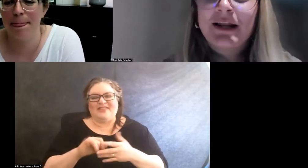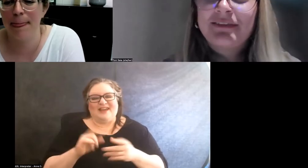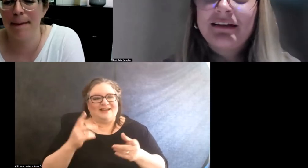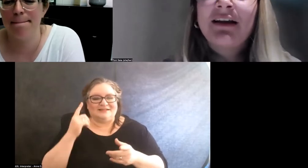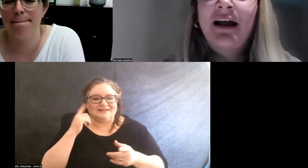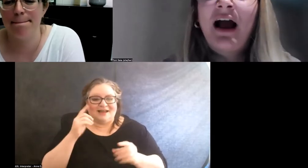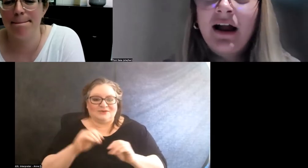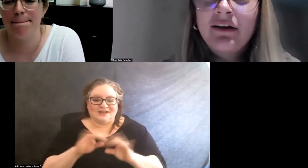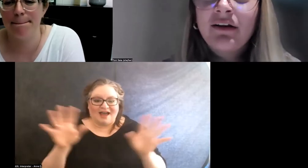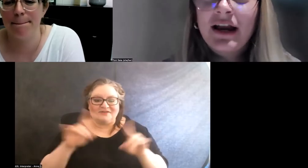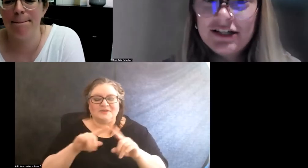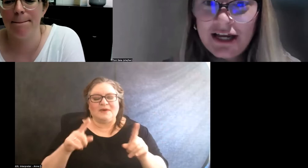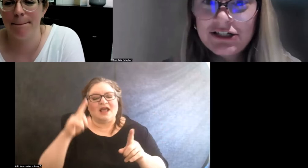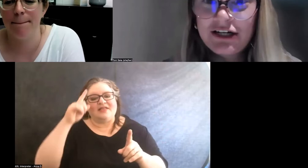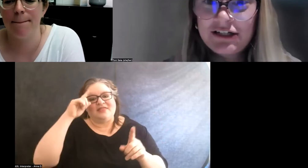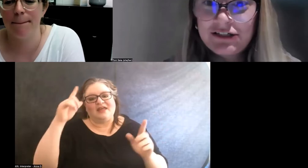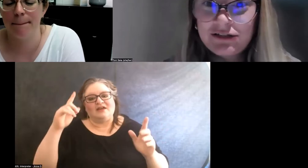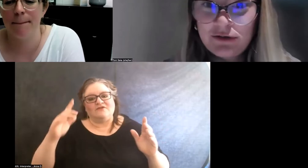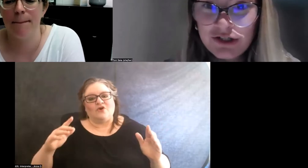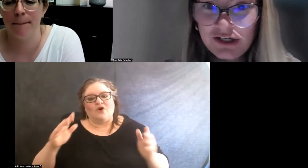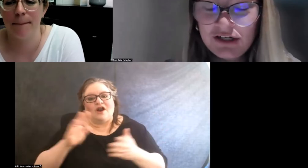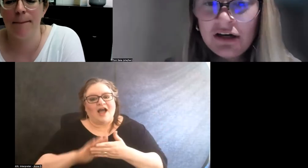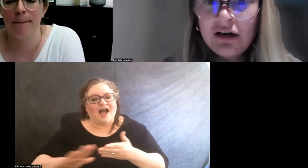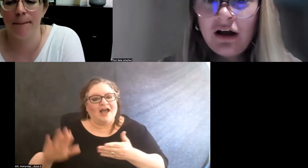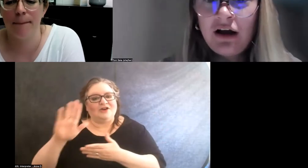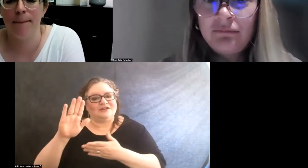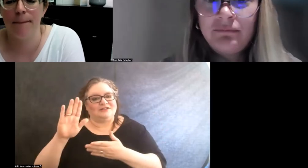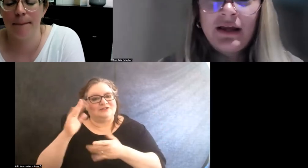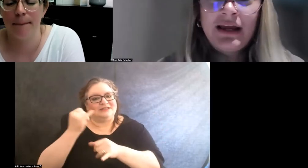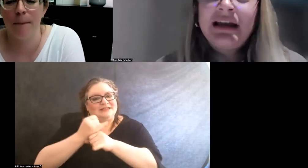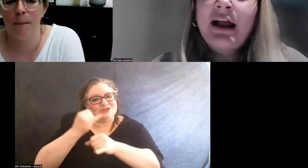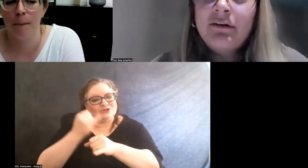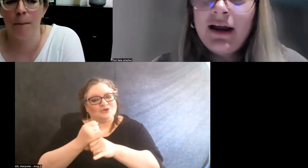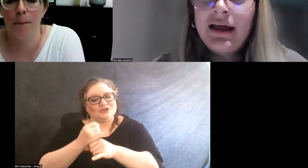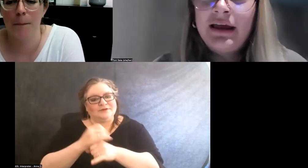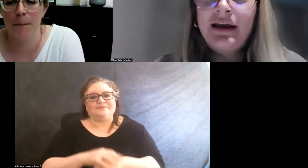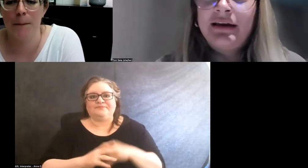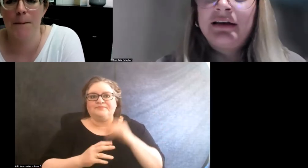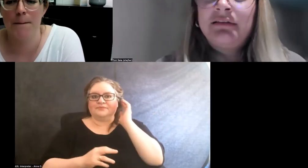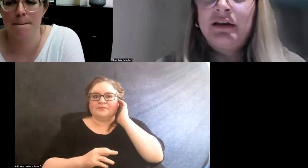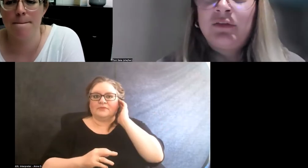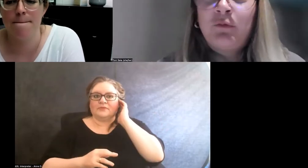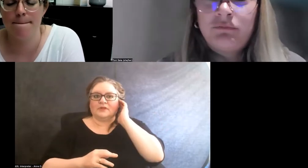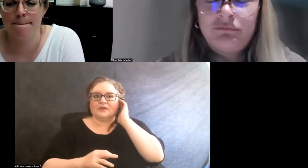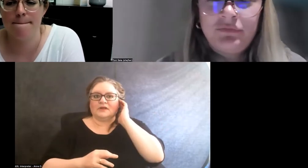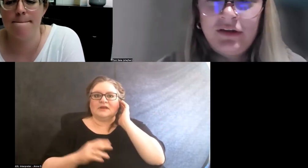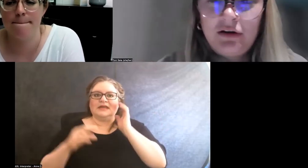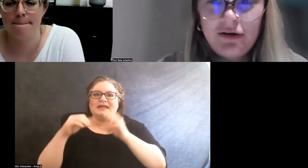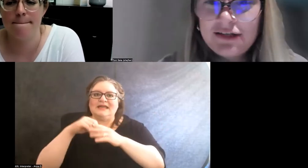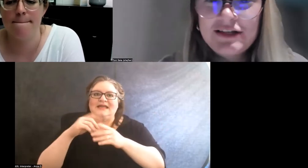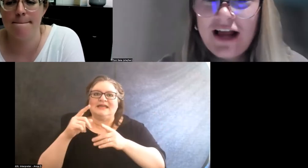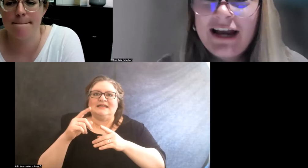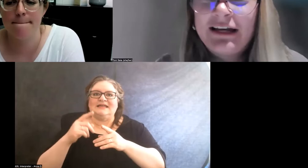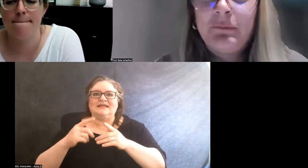but I think on a higher education institution, in higher ed and, you know, in society,